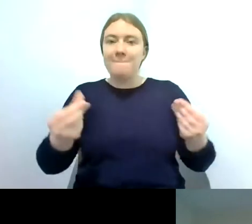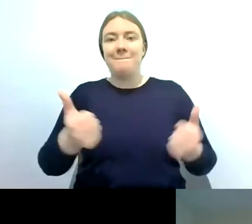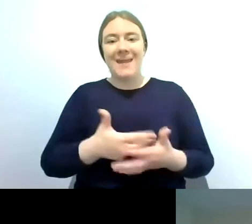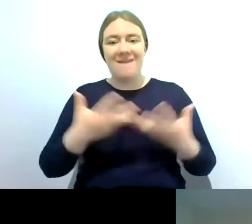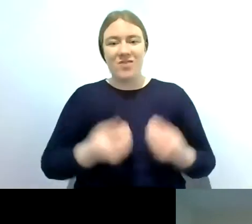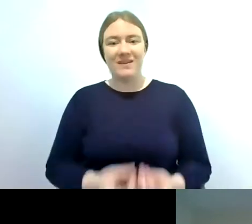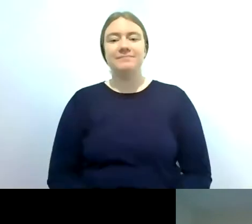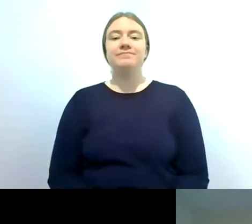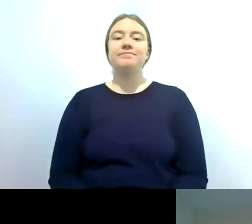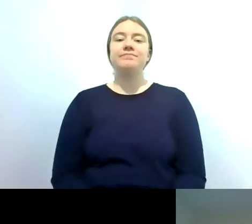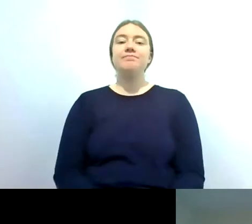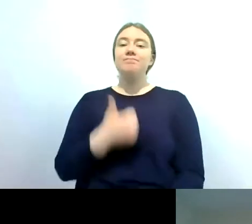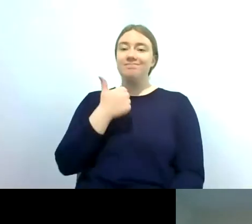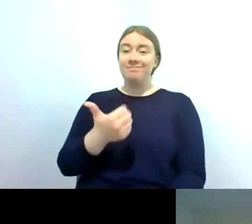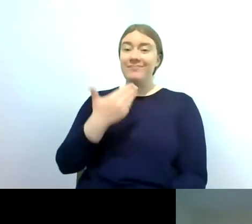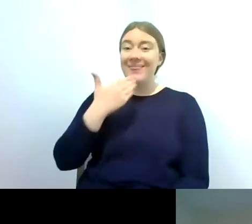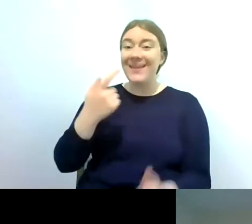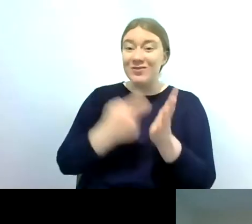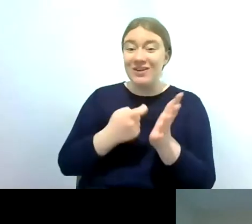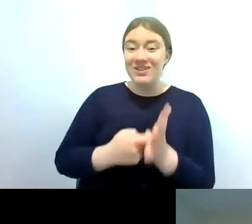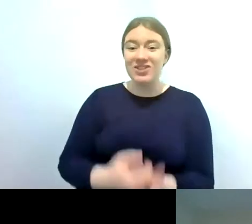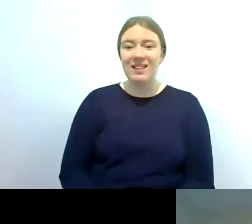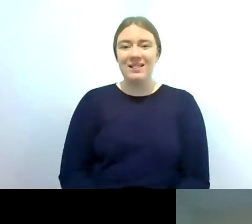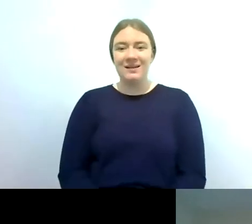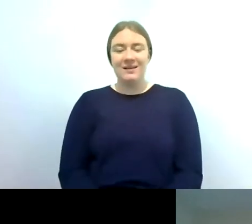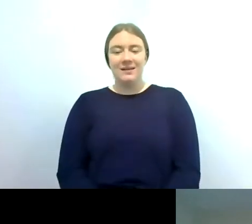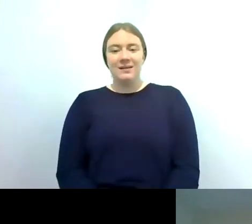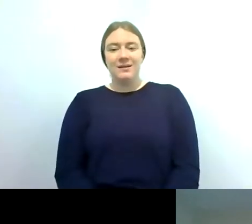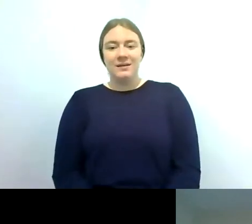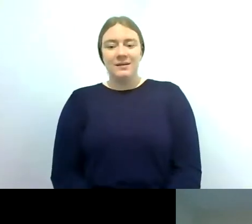brilliant thank you rachel um i'll just double check but i think that's